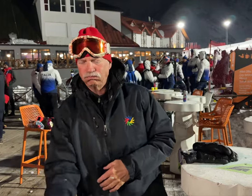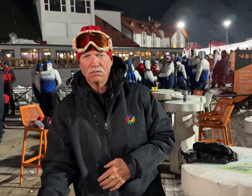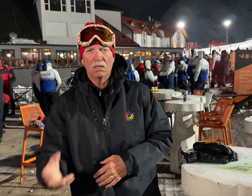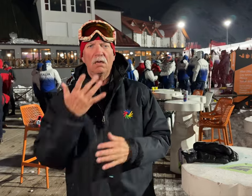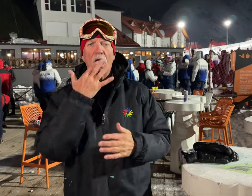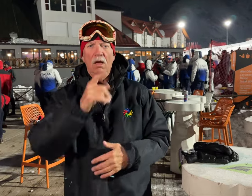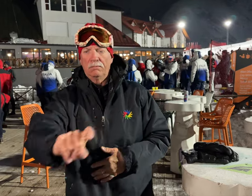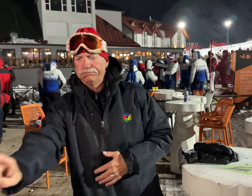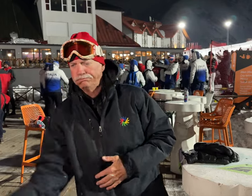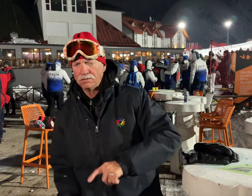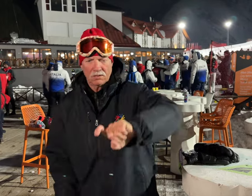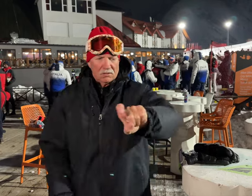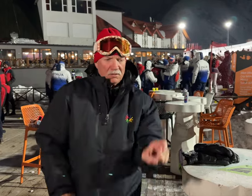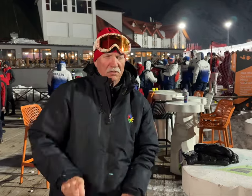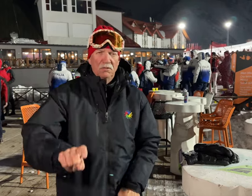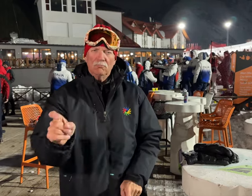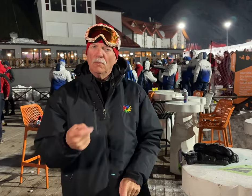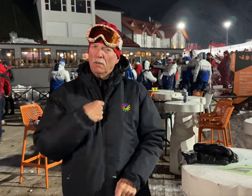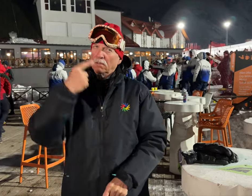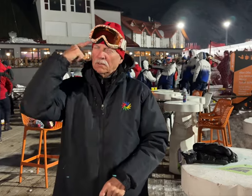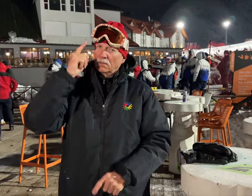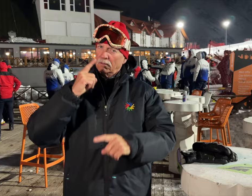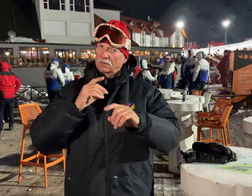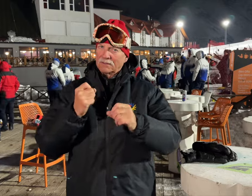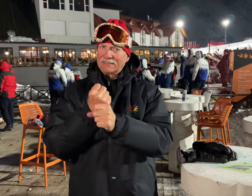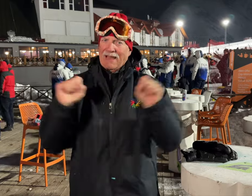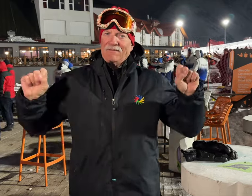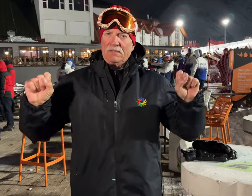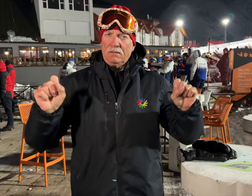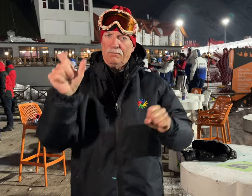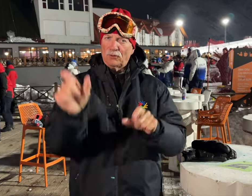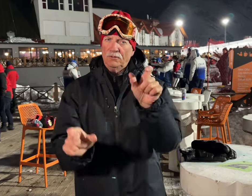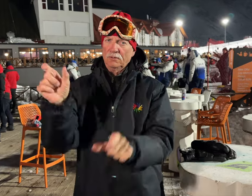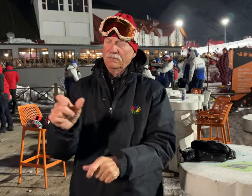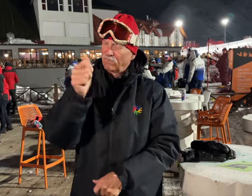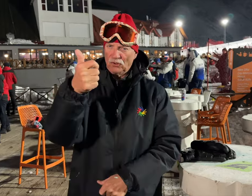for safety reasons and our athletes' safety is our priority.